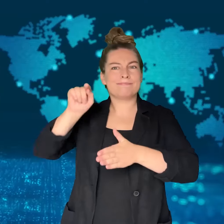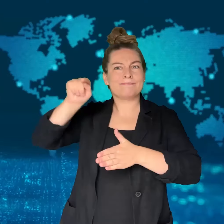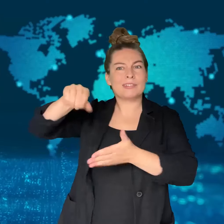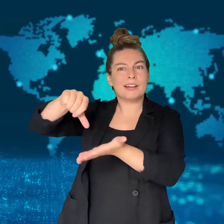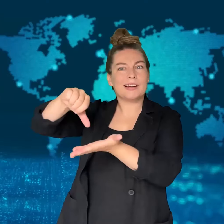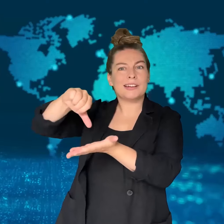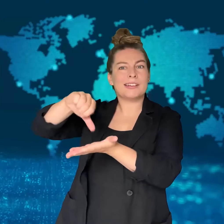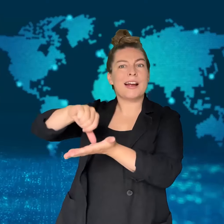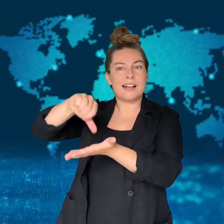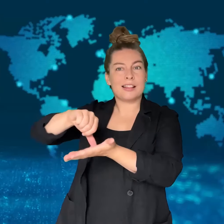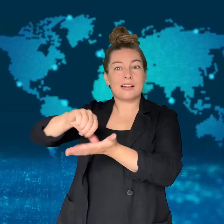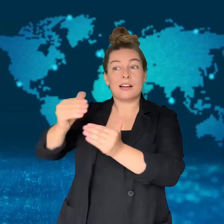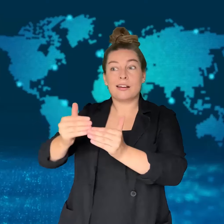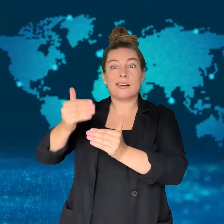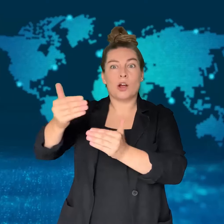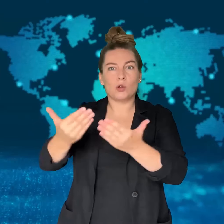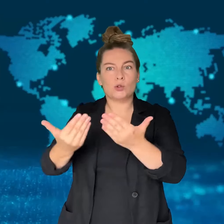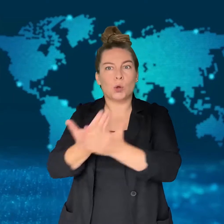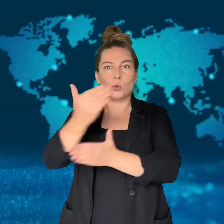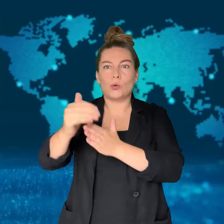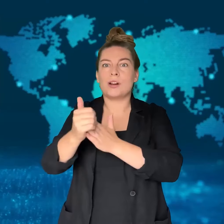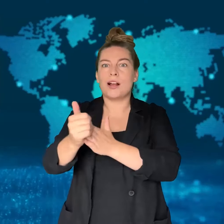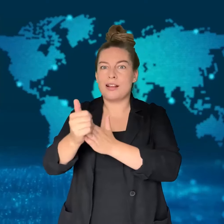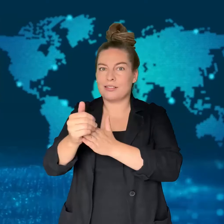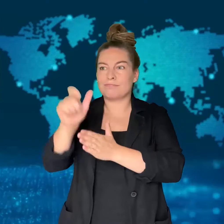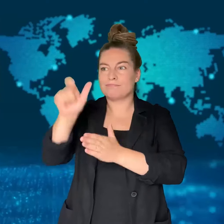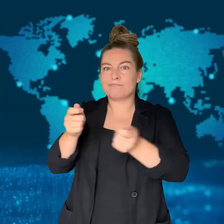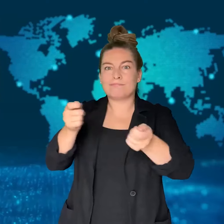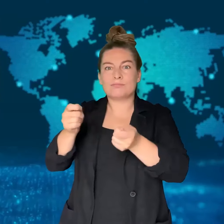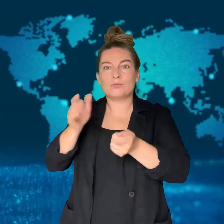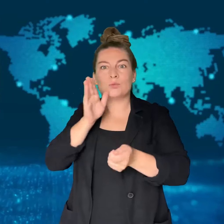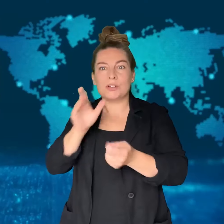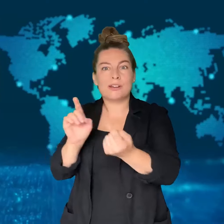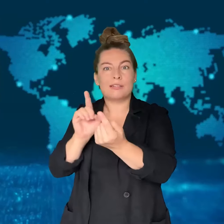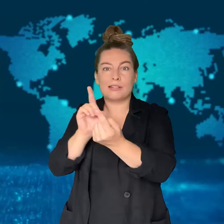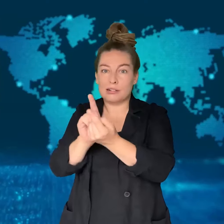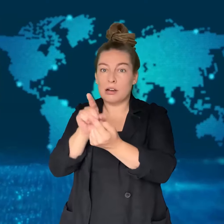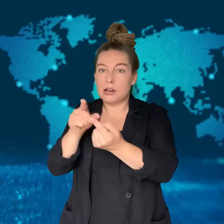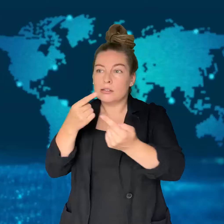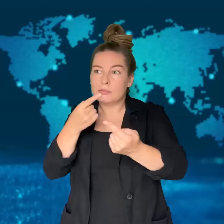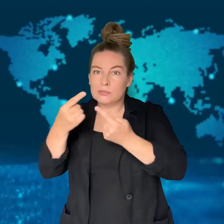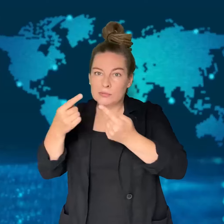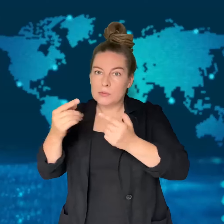the talks could be more difficult with their new leader.